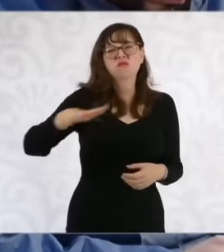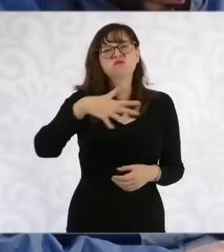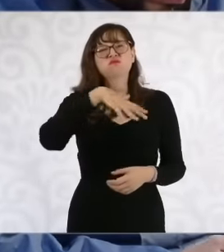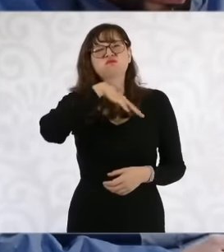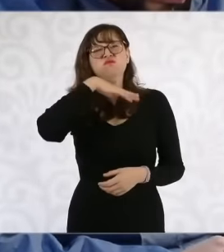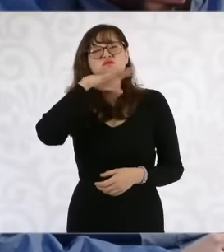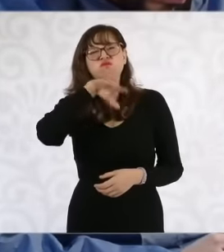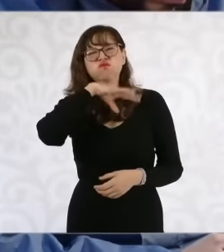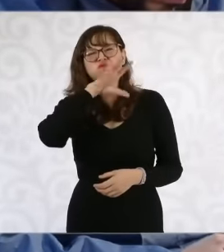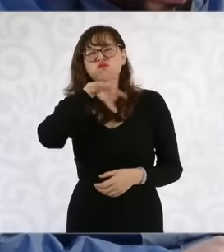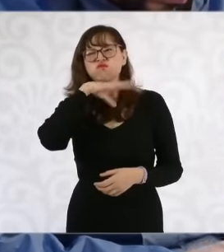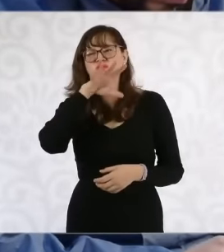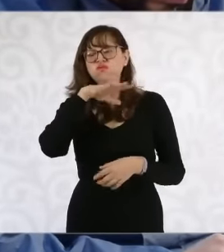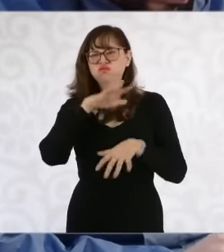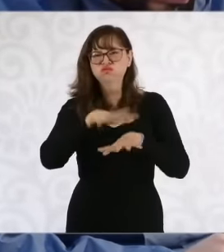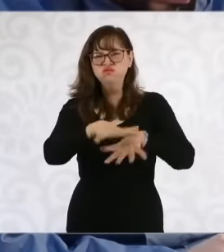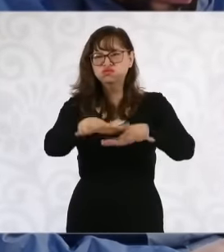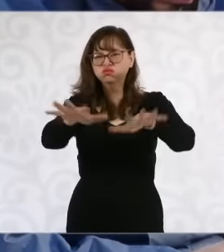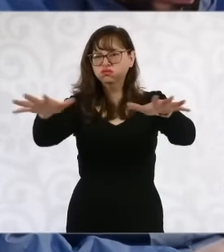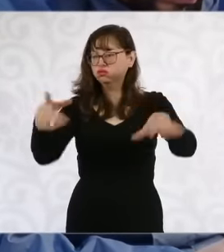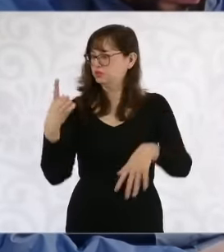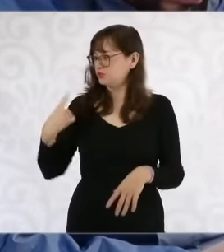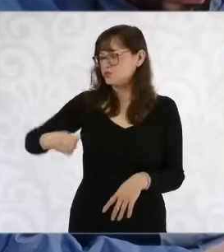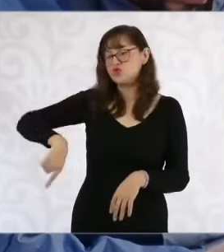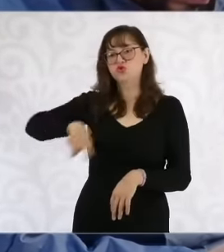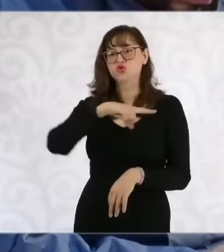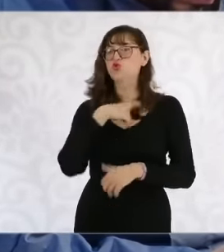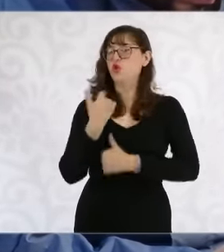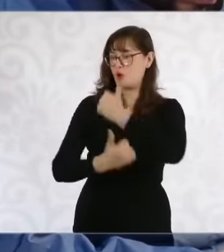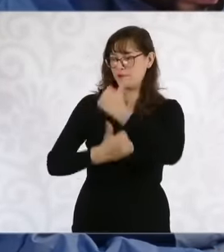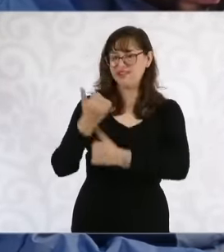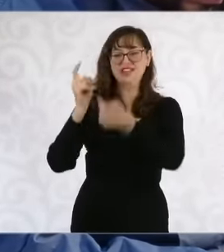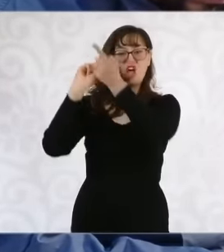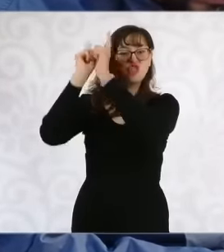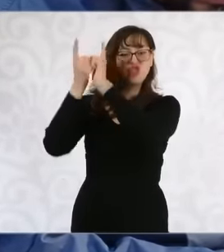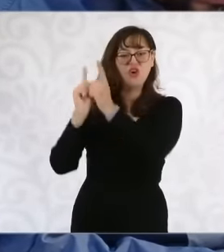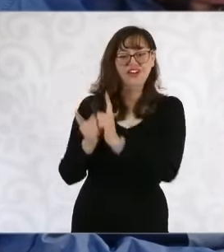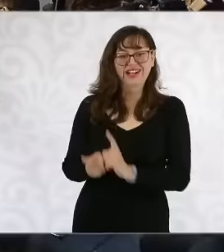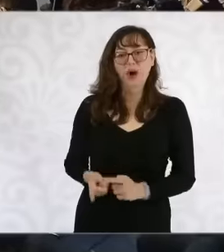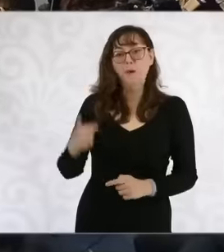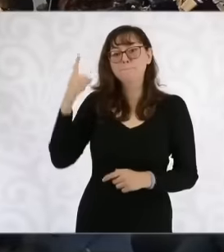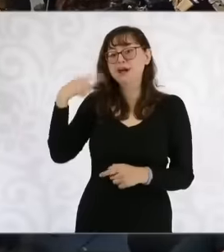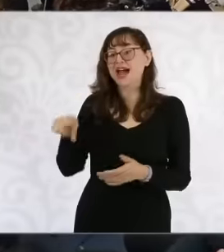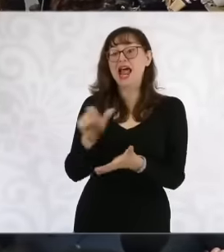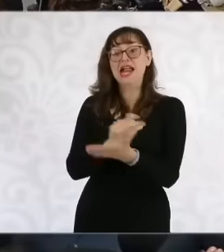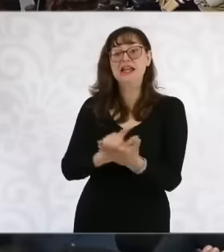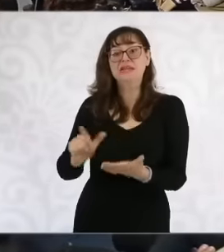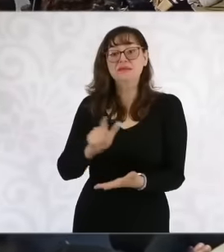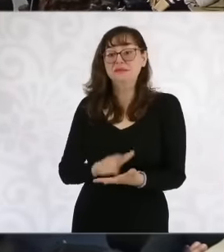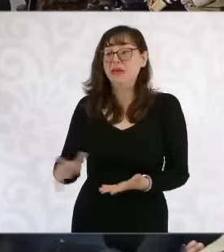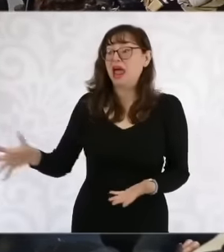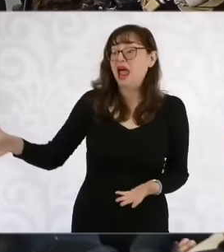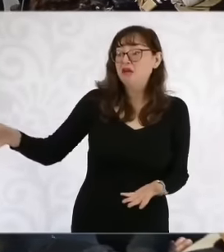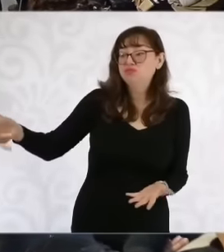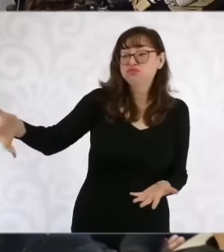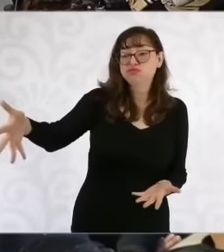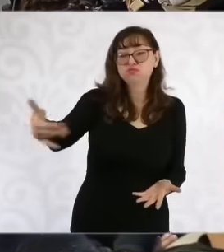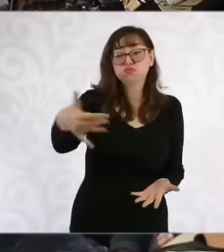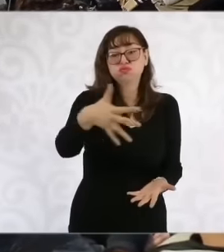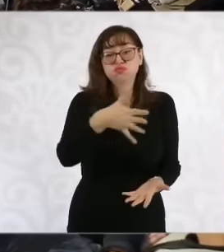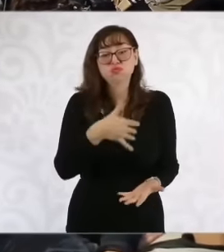37 boats and 37 boats and we removed more than two tons of garbage from the sea of all kinds